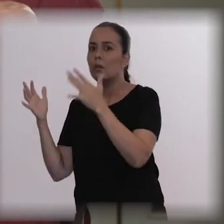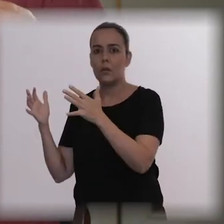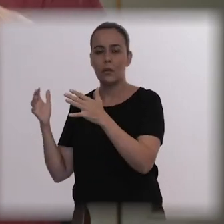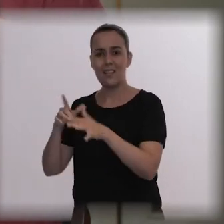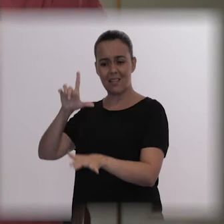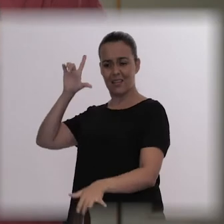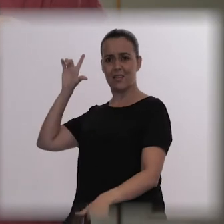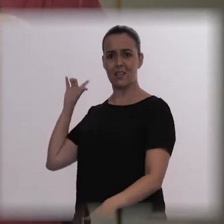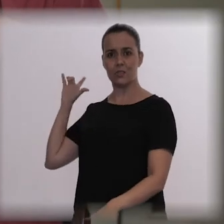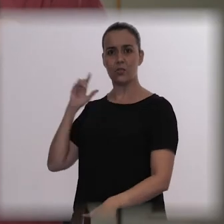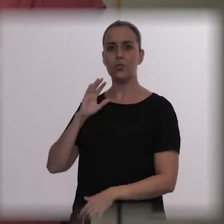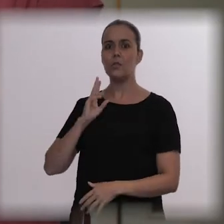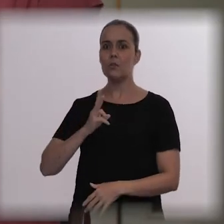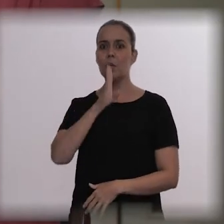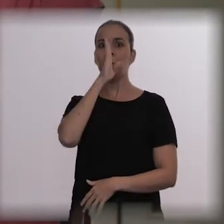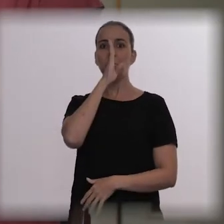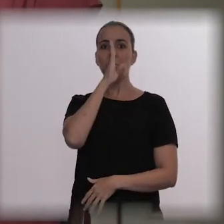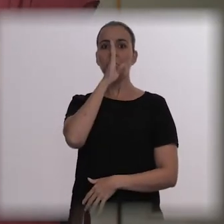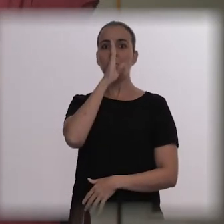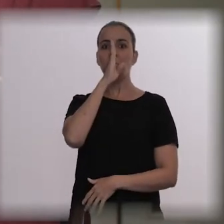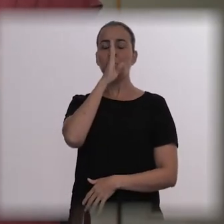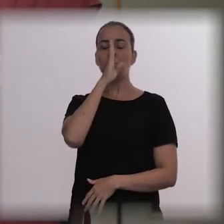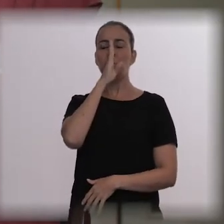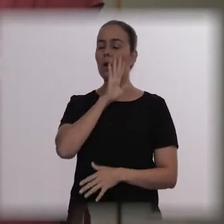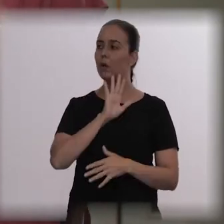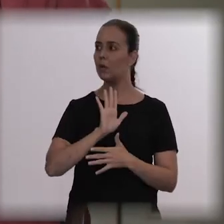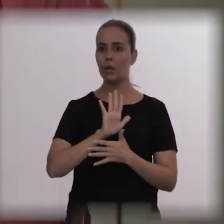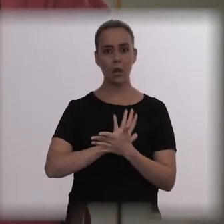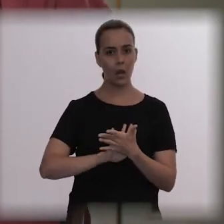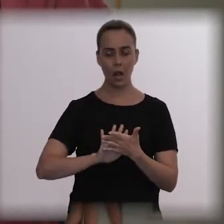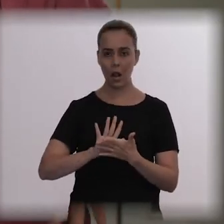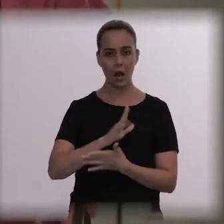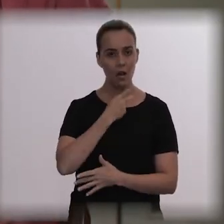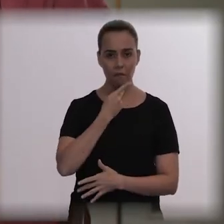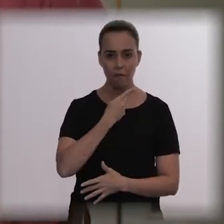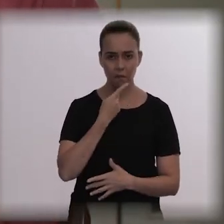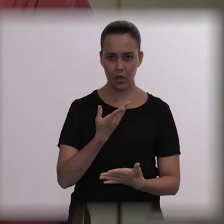so, we were worried about what would come next but we didn't think it would be something so drastic, at that moment.